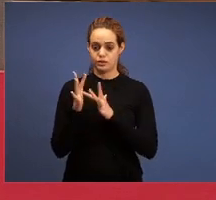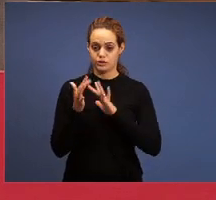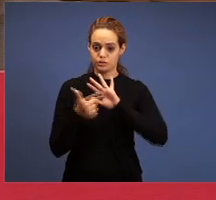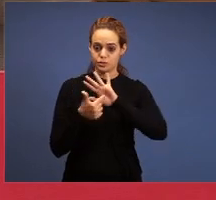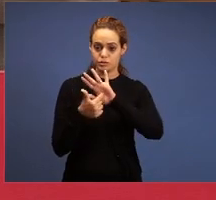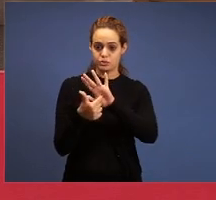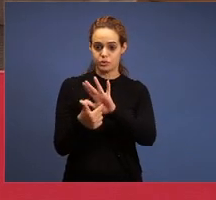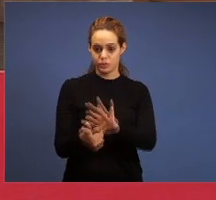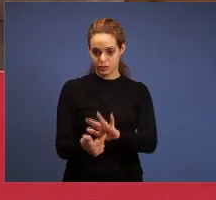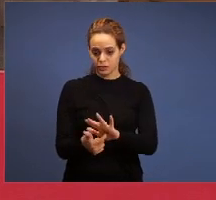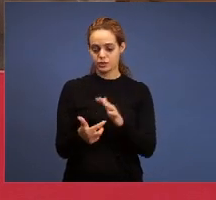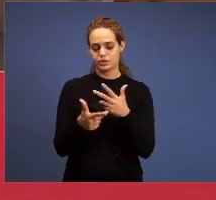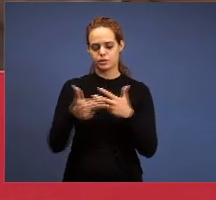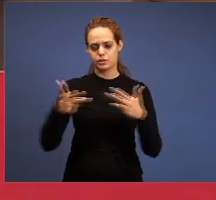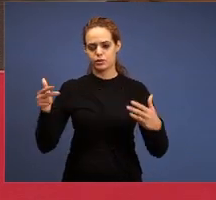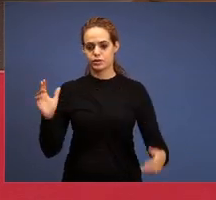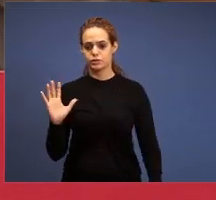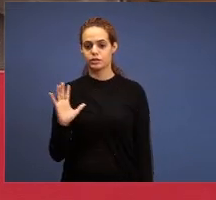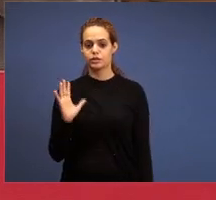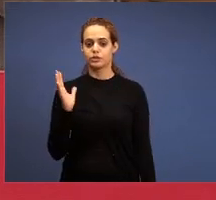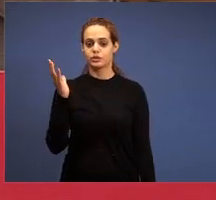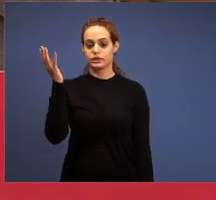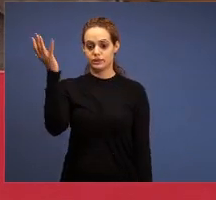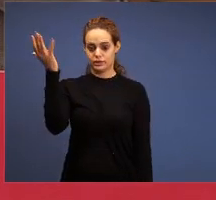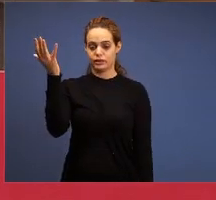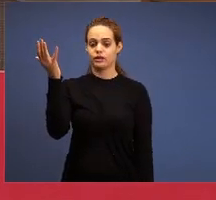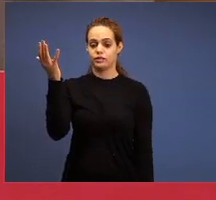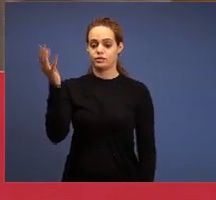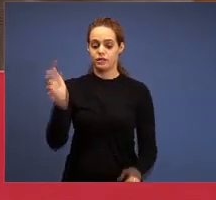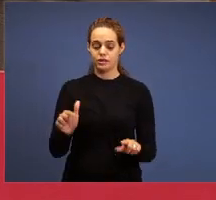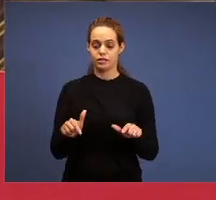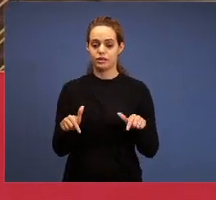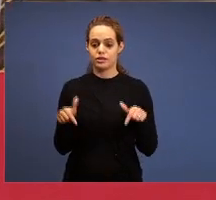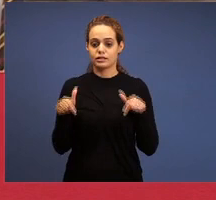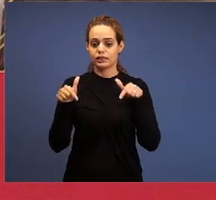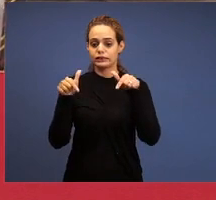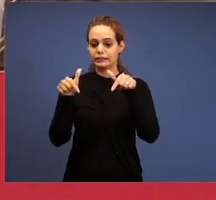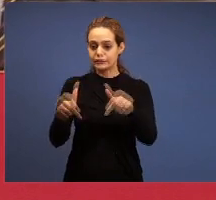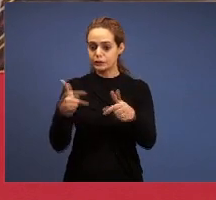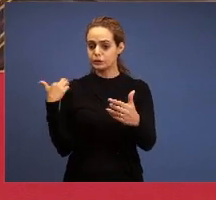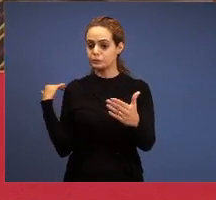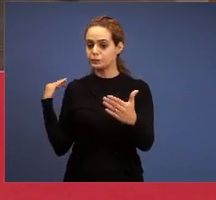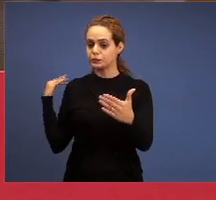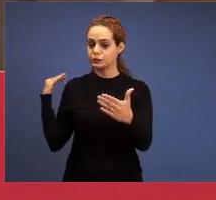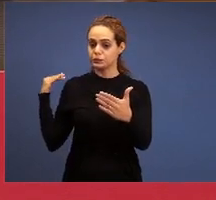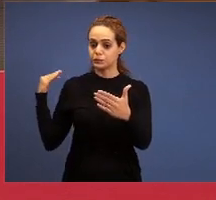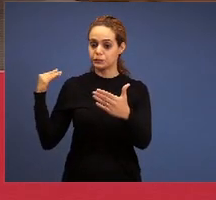until the seven, the effects of doctrinal degradation